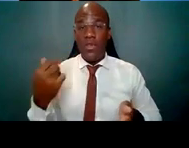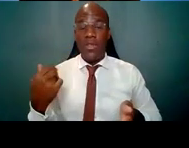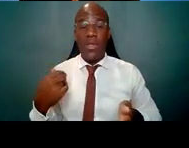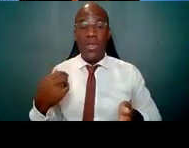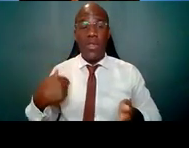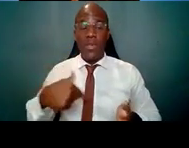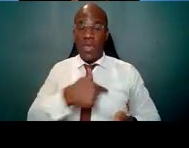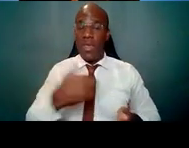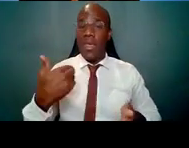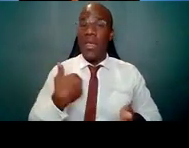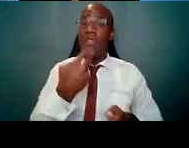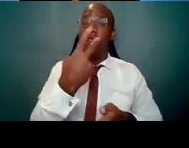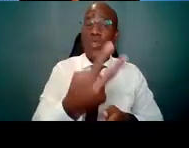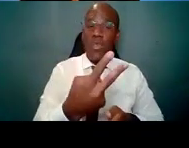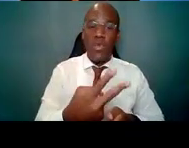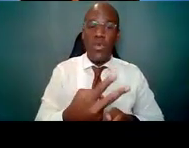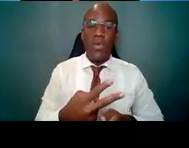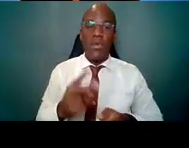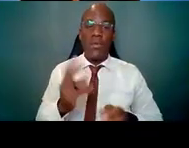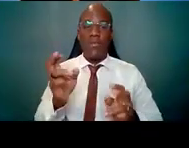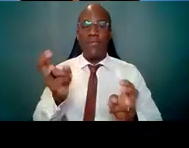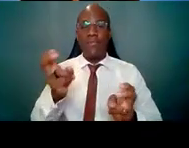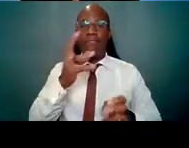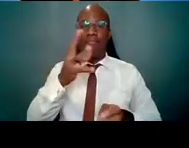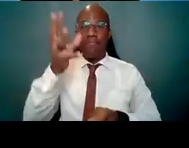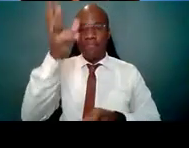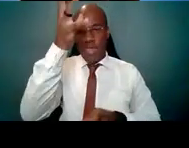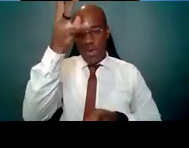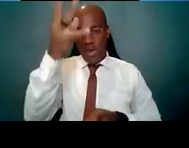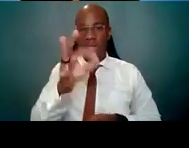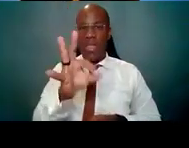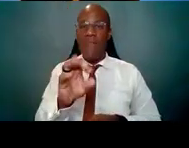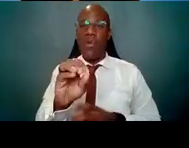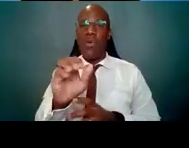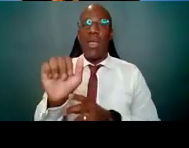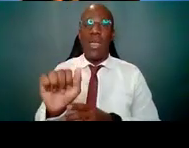one for institutions with NIH-funded MSTP programs